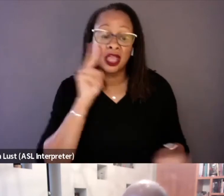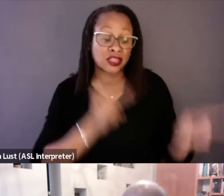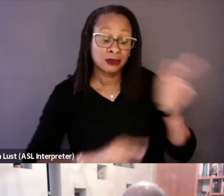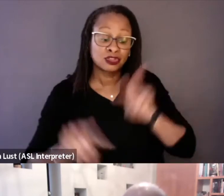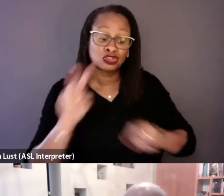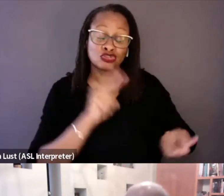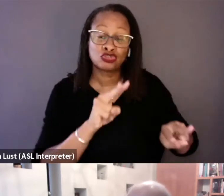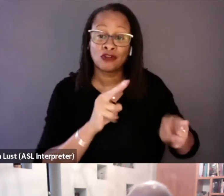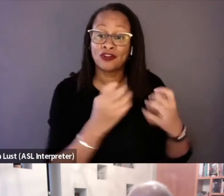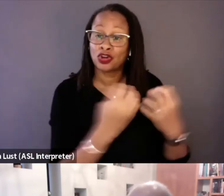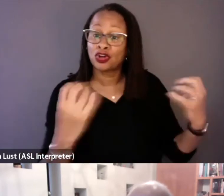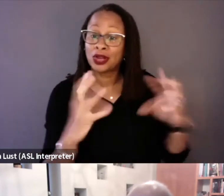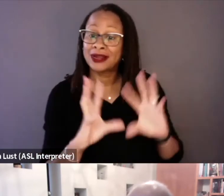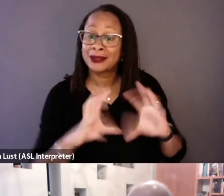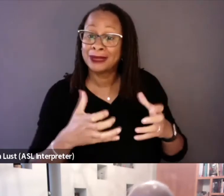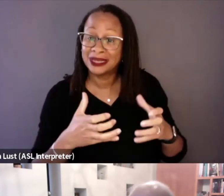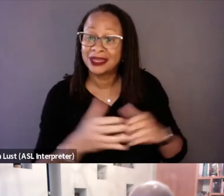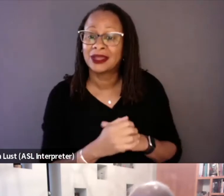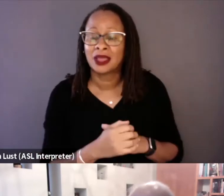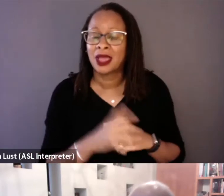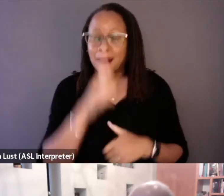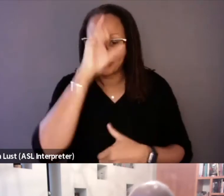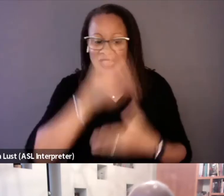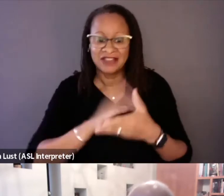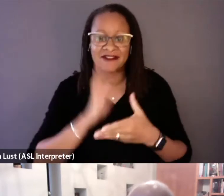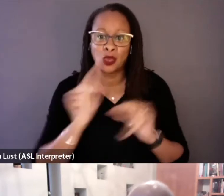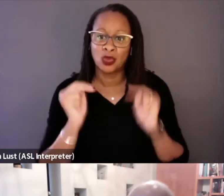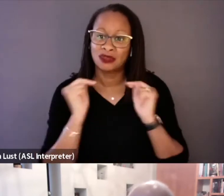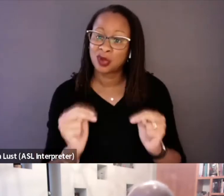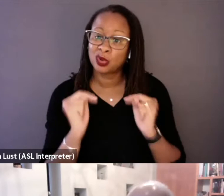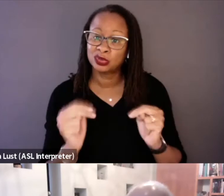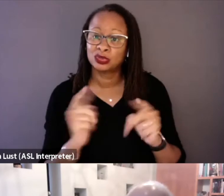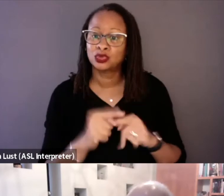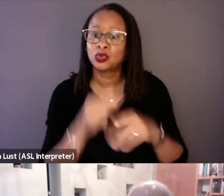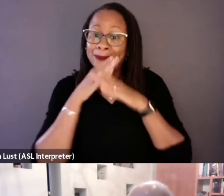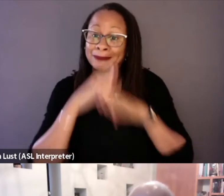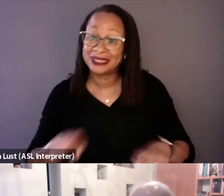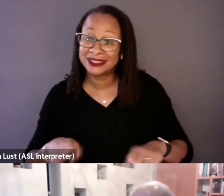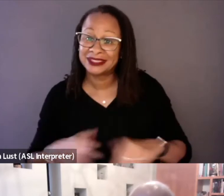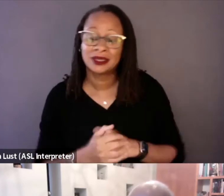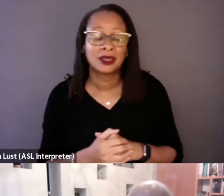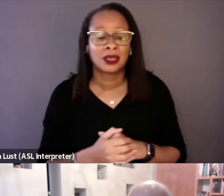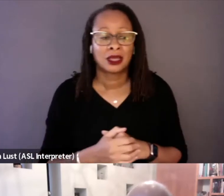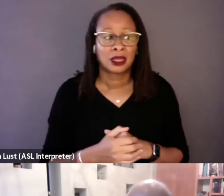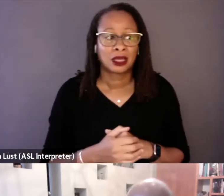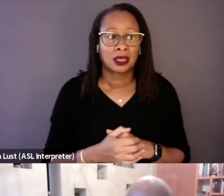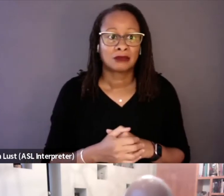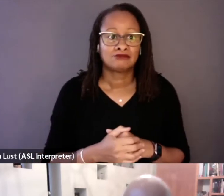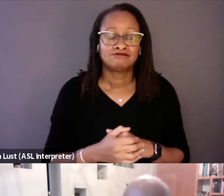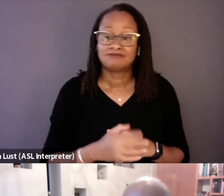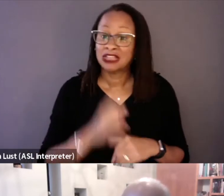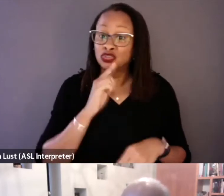believes that they're going to negotiate this to a peace, and they're actually going to gain something